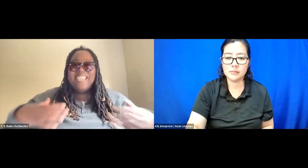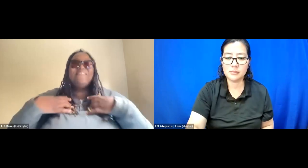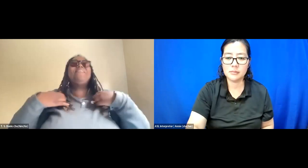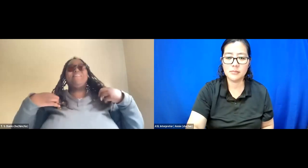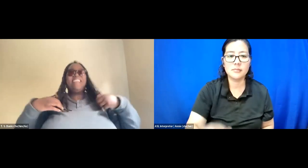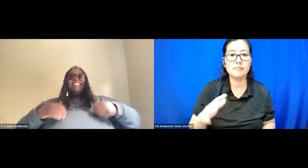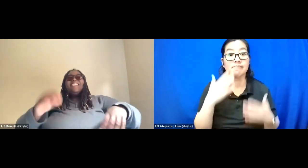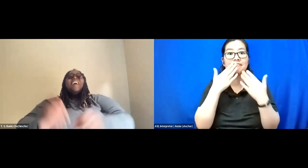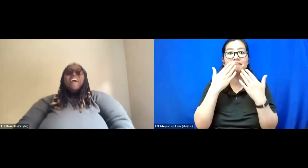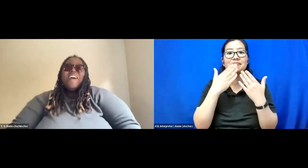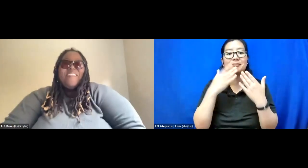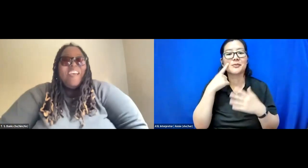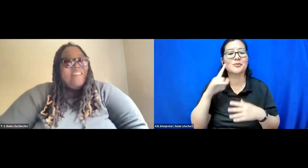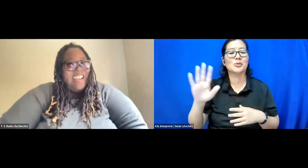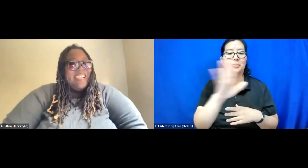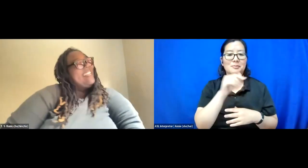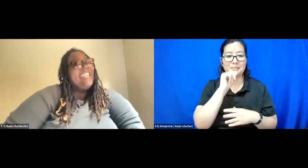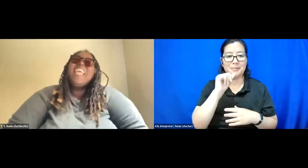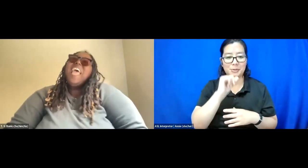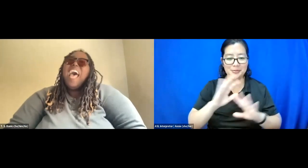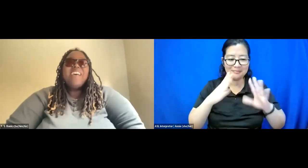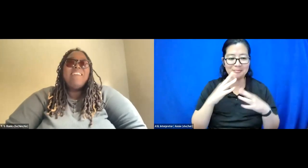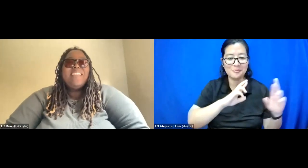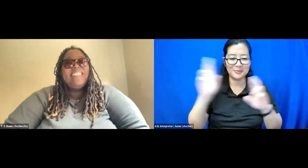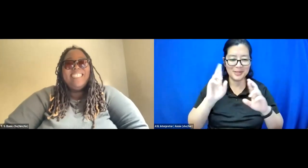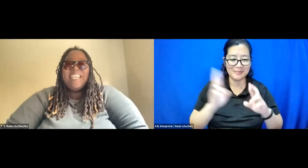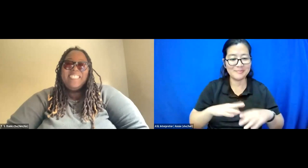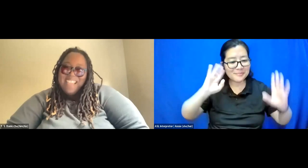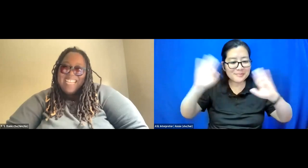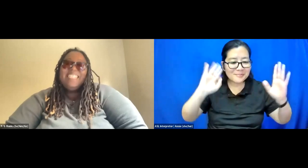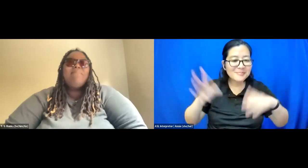Thank you for your patience. All right, I'm ready. Hi. My name is T.S. Banks.